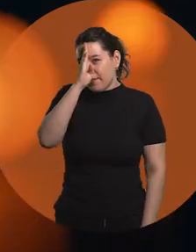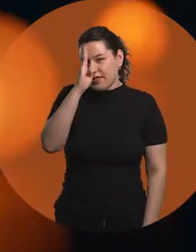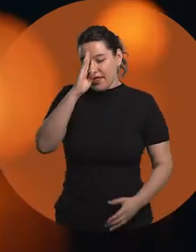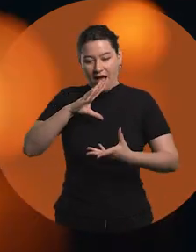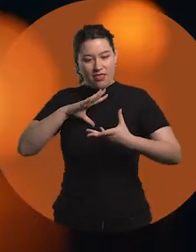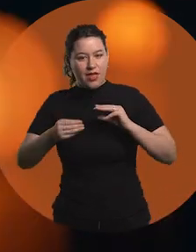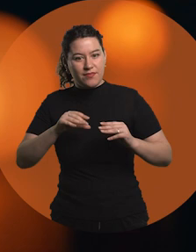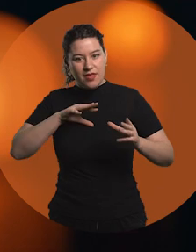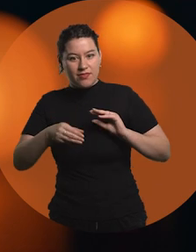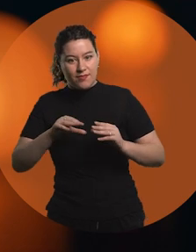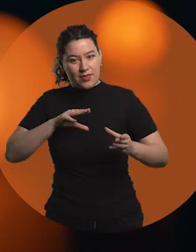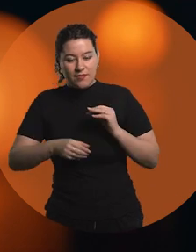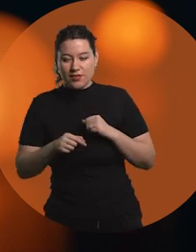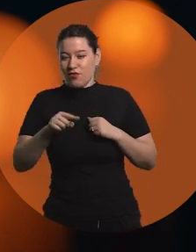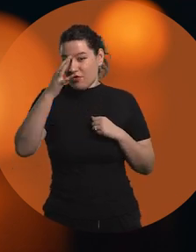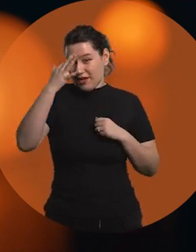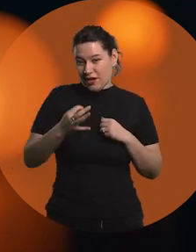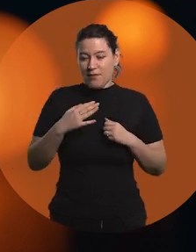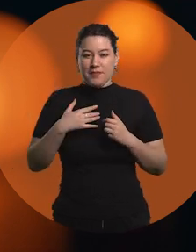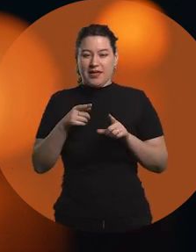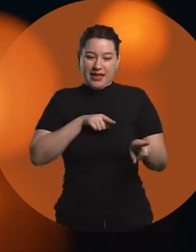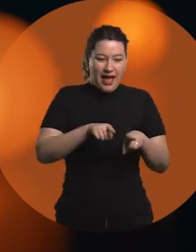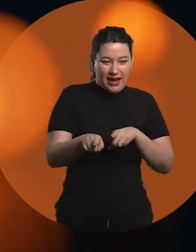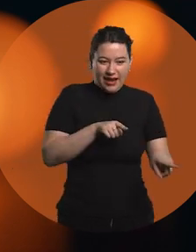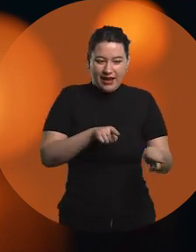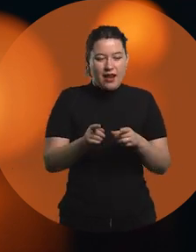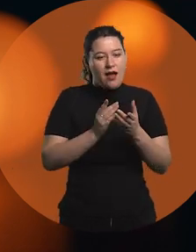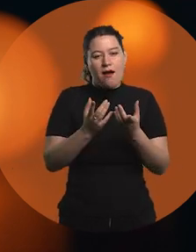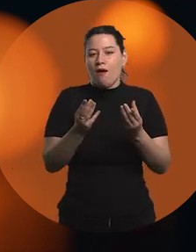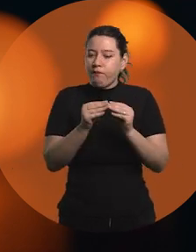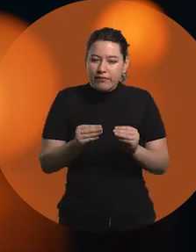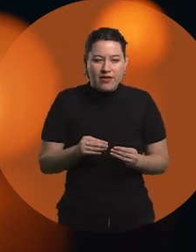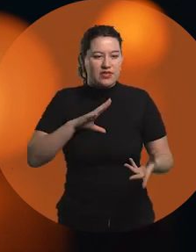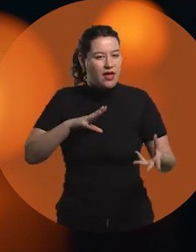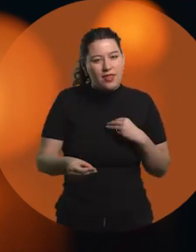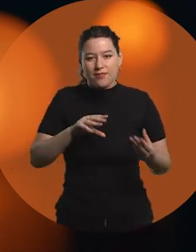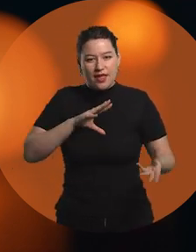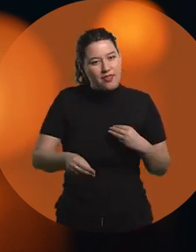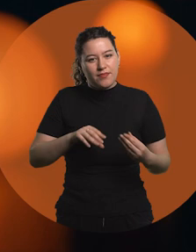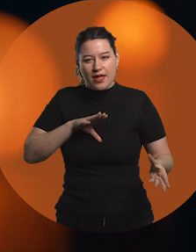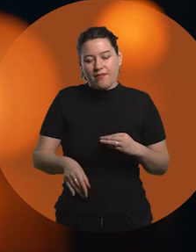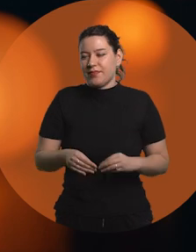the constant learning and reinventing yourself in some way. I think that in my career I have reinvented myself several times.